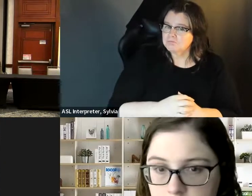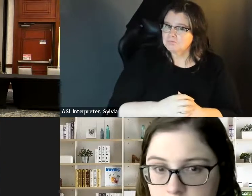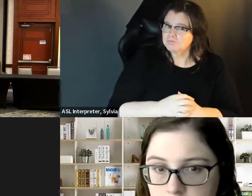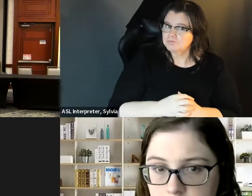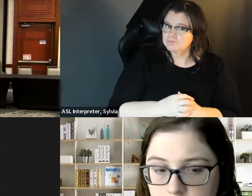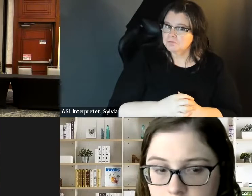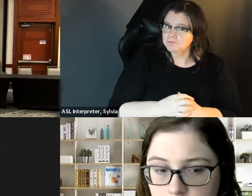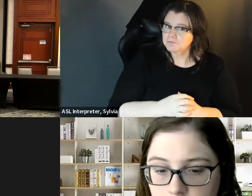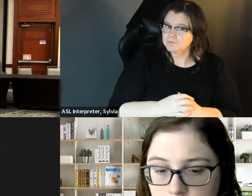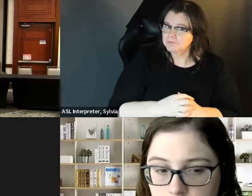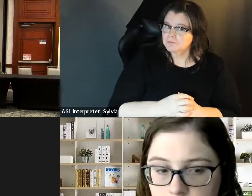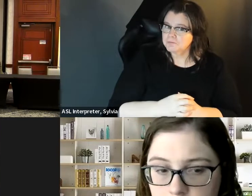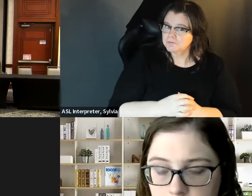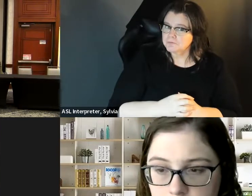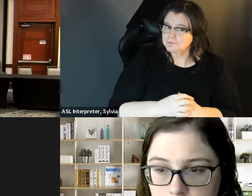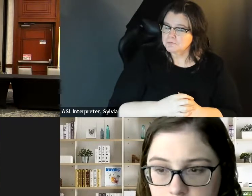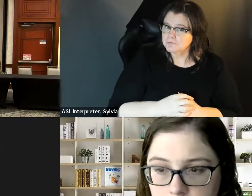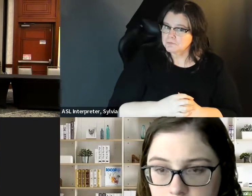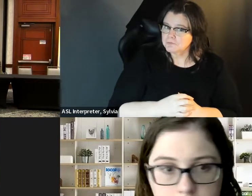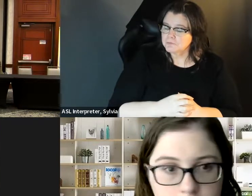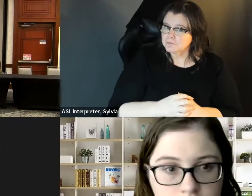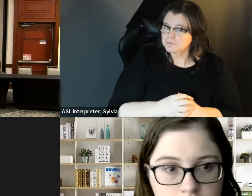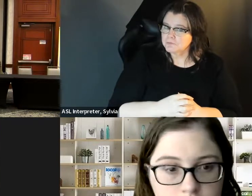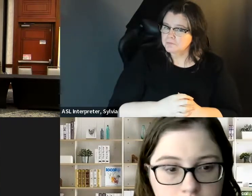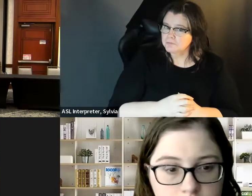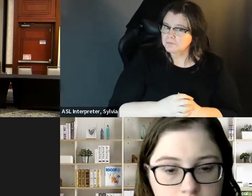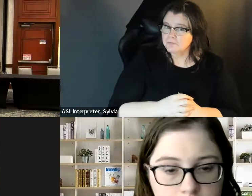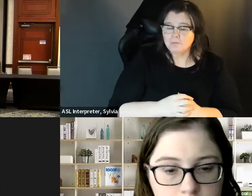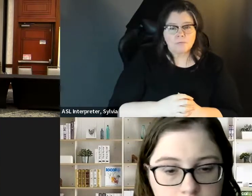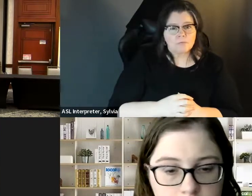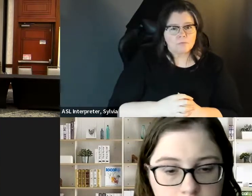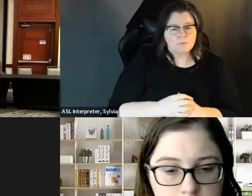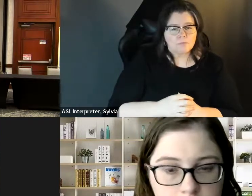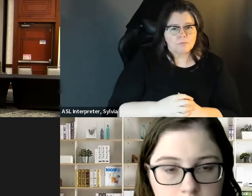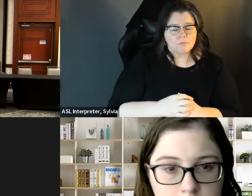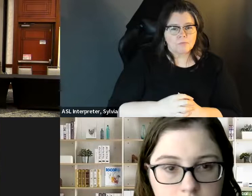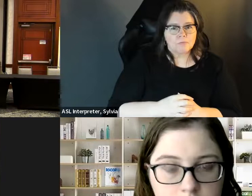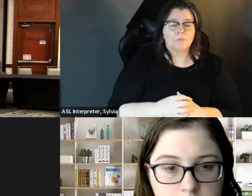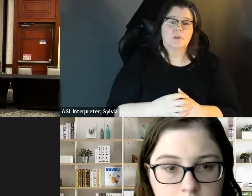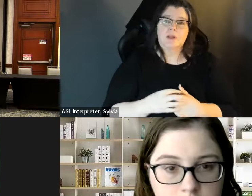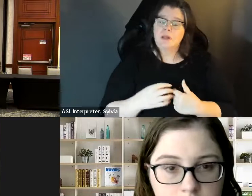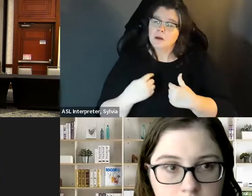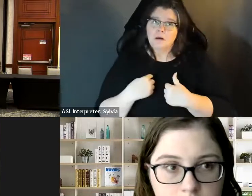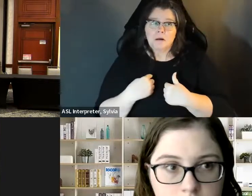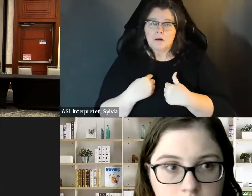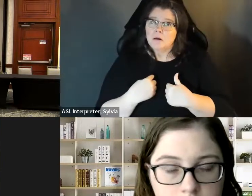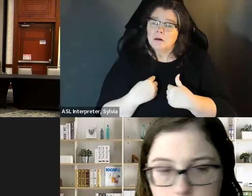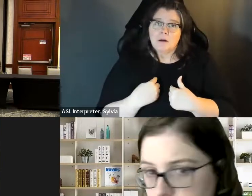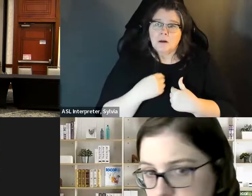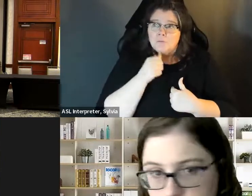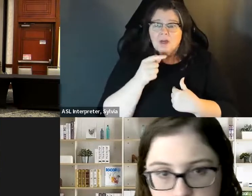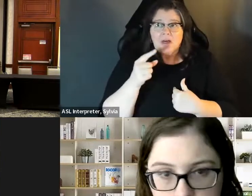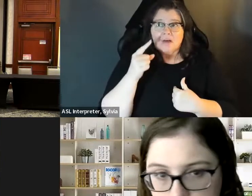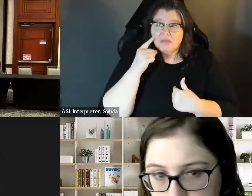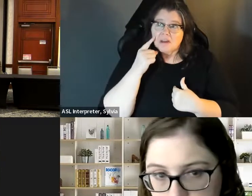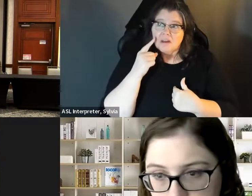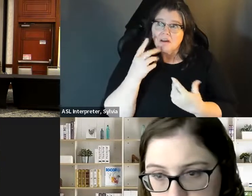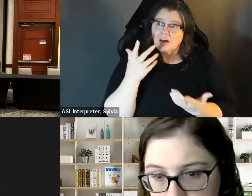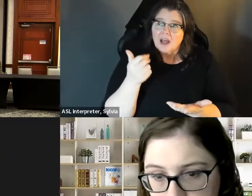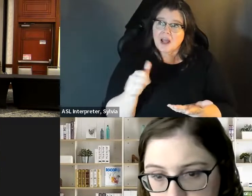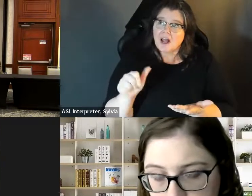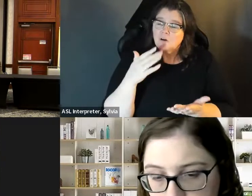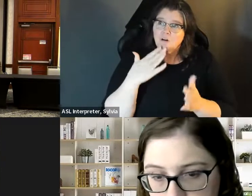I I didn't have to deal with them